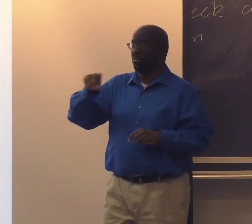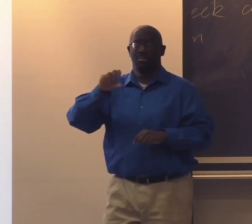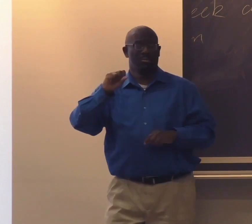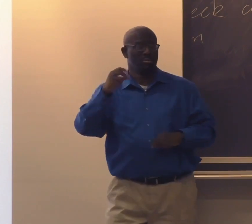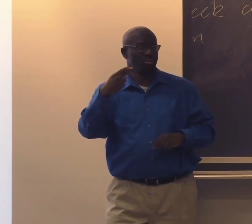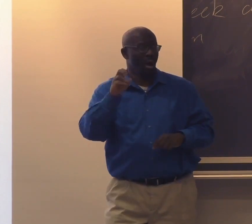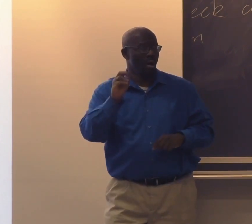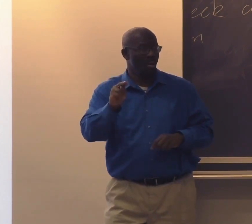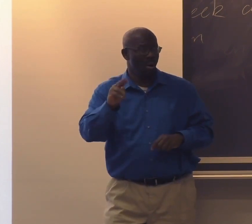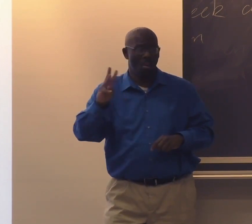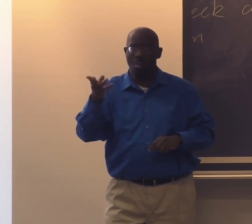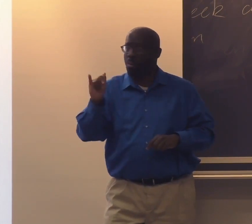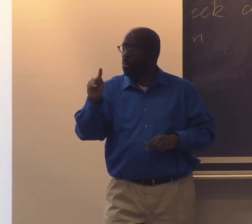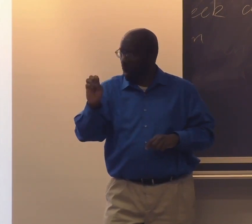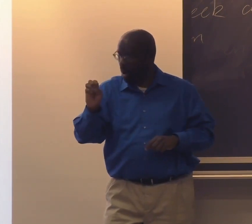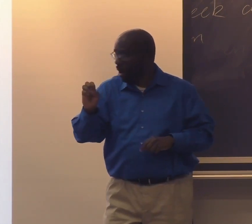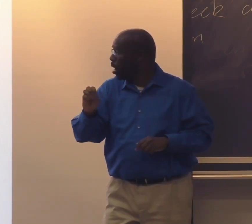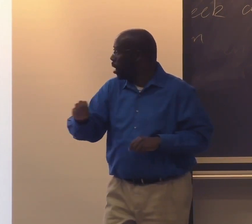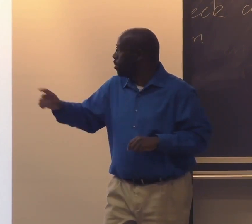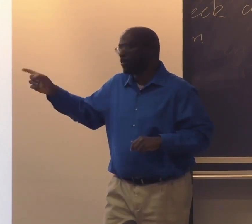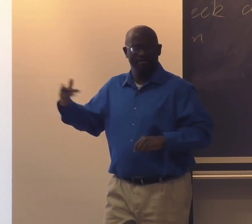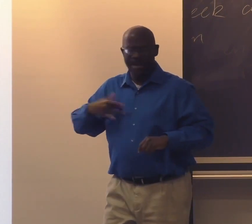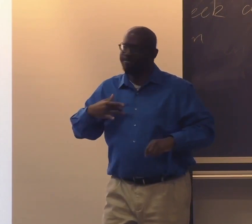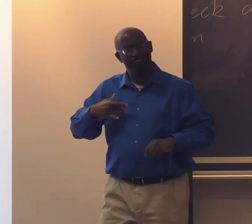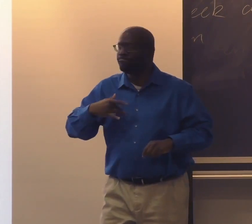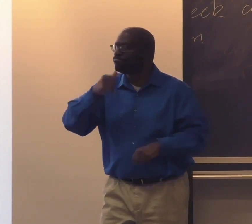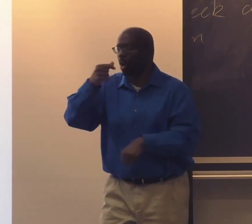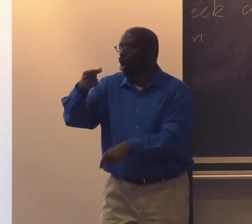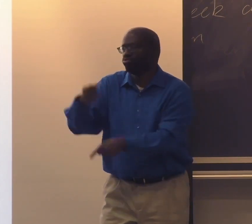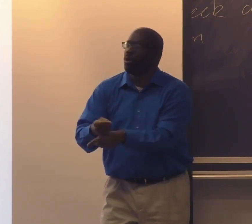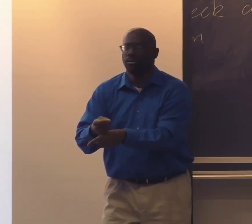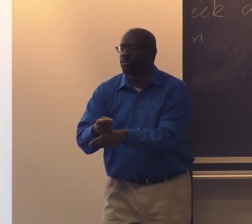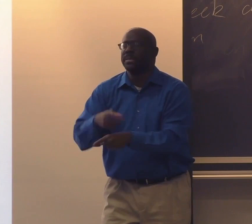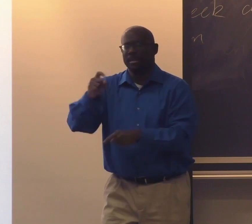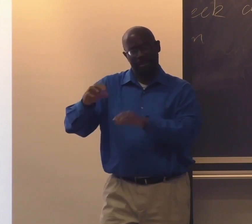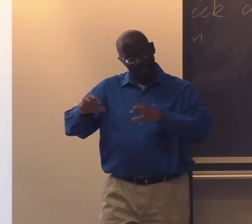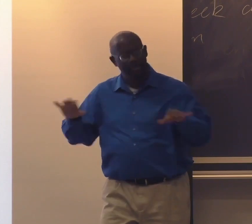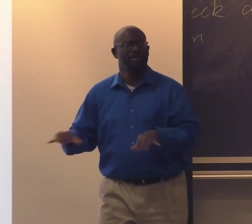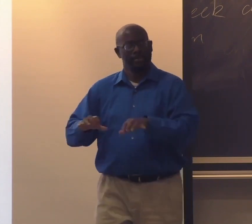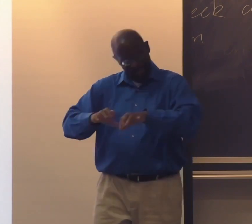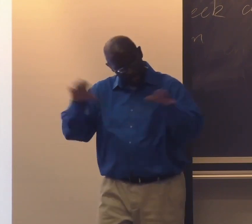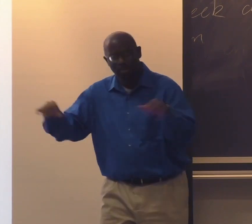were not getting diplomas. Until Sharon White decided that this was not right,